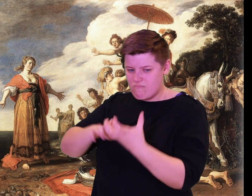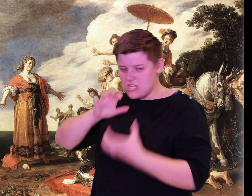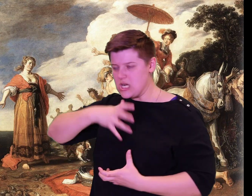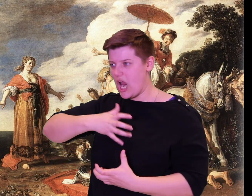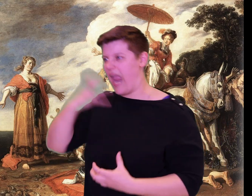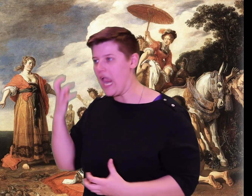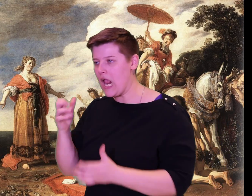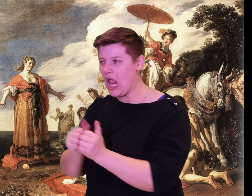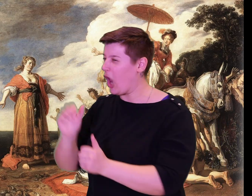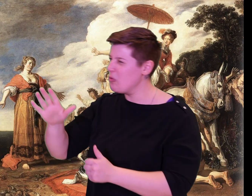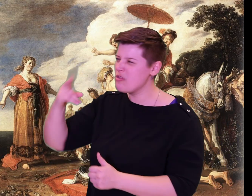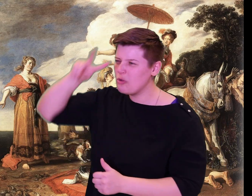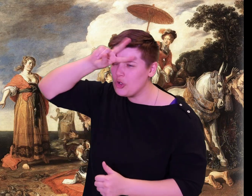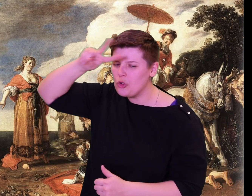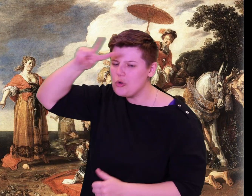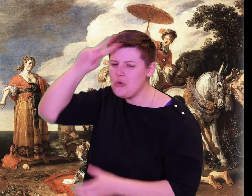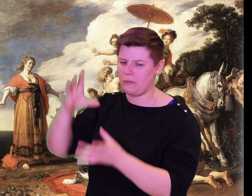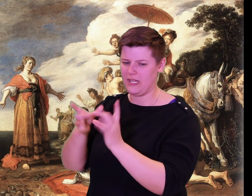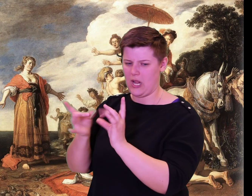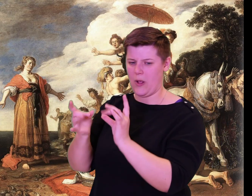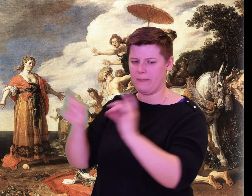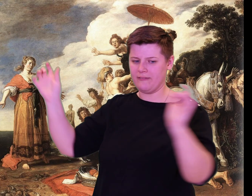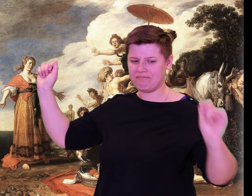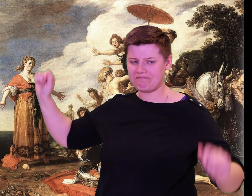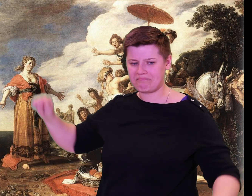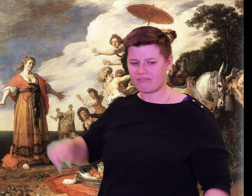outrageous comments.